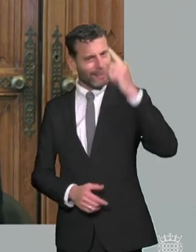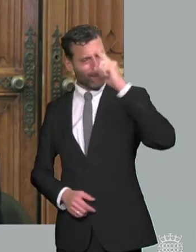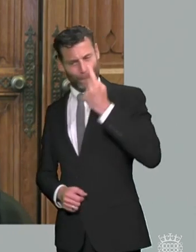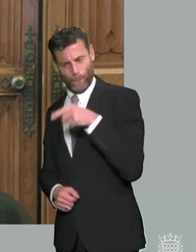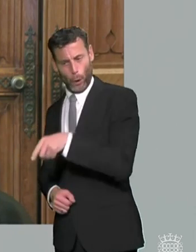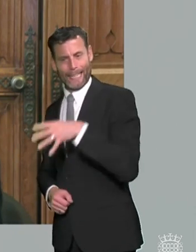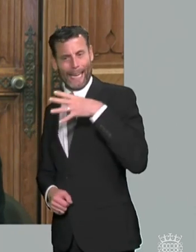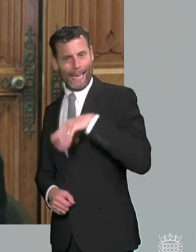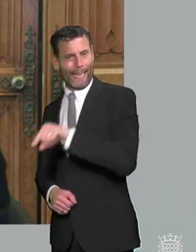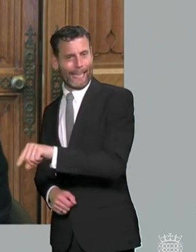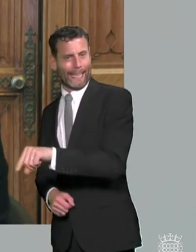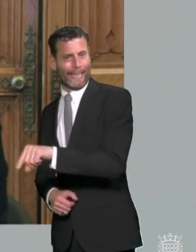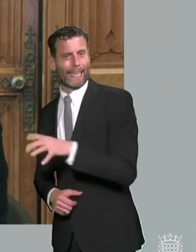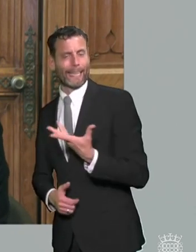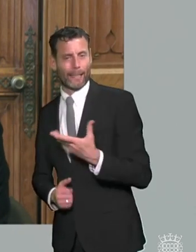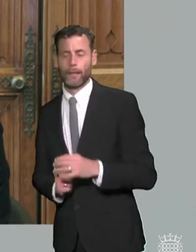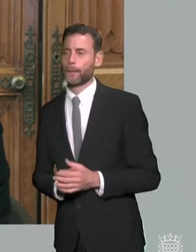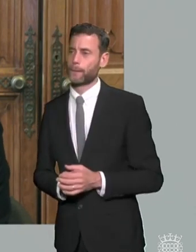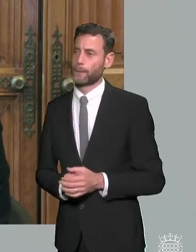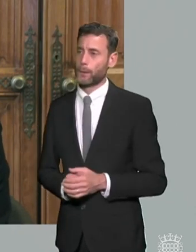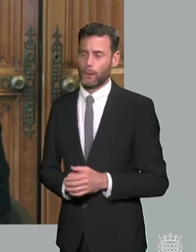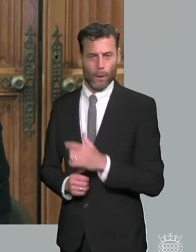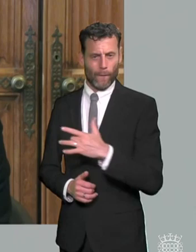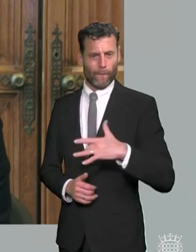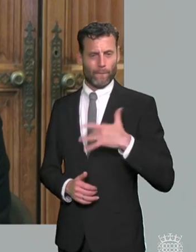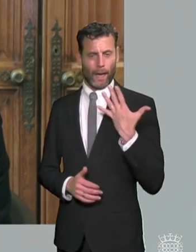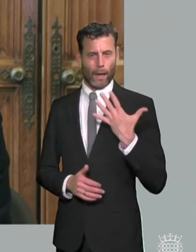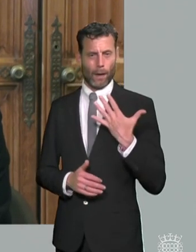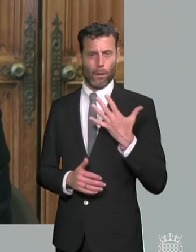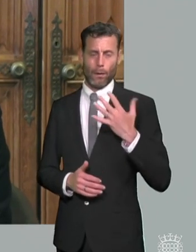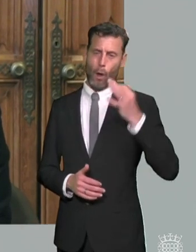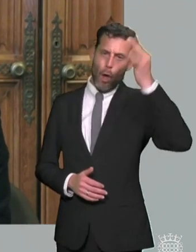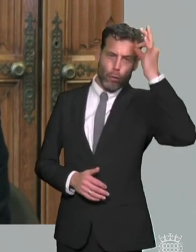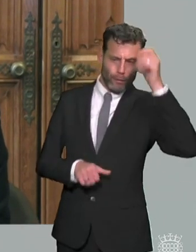away from the concept of local authorities as allies and champions and we suggested at